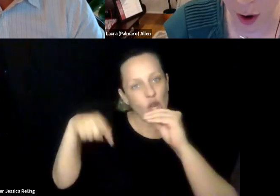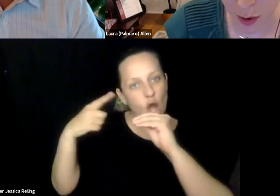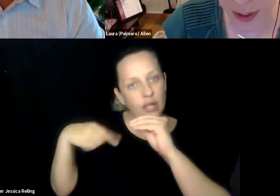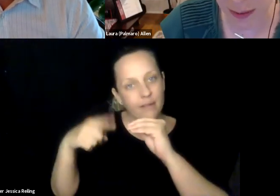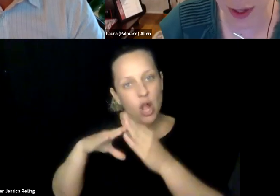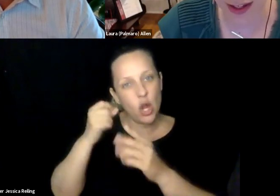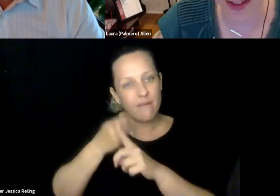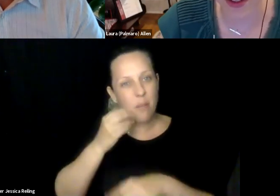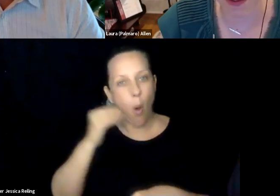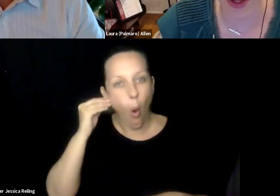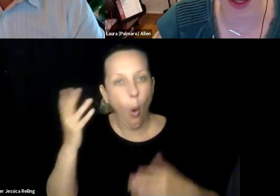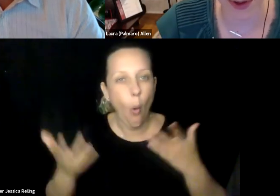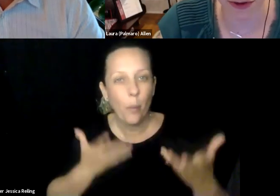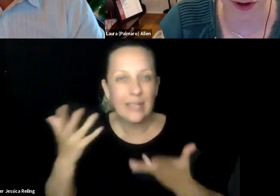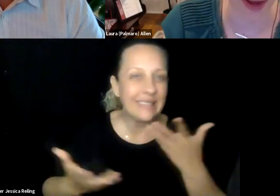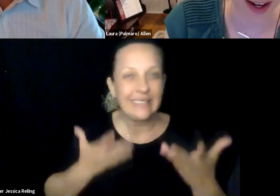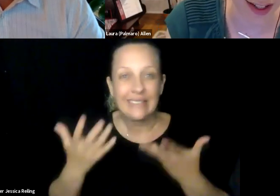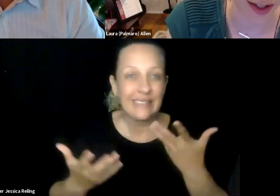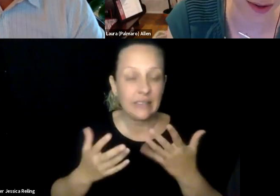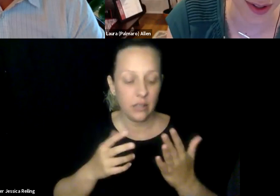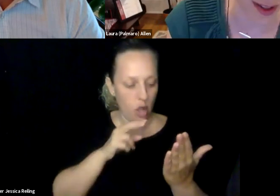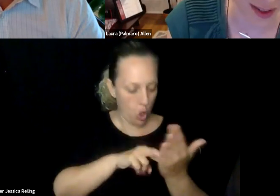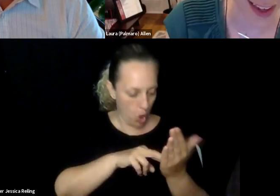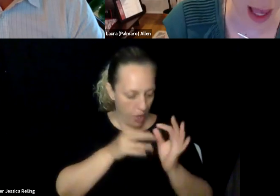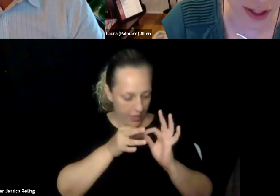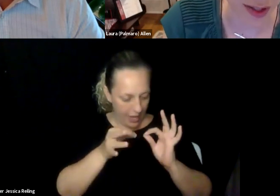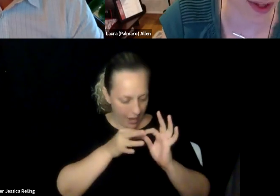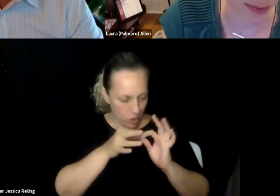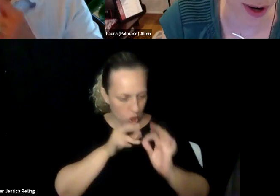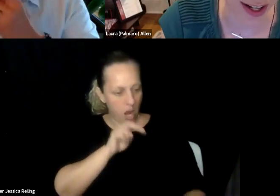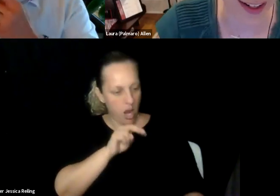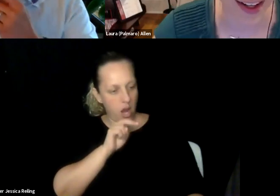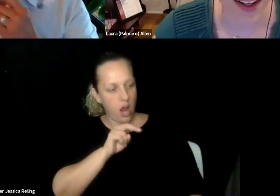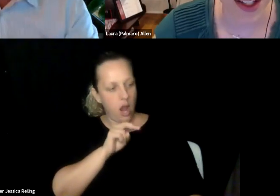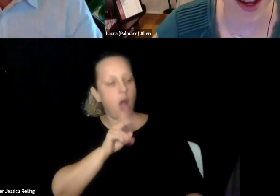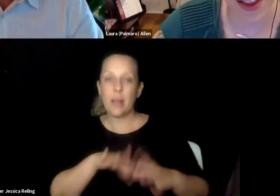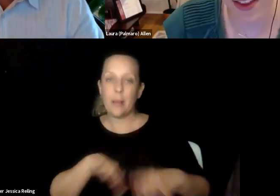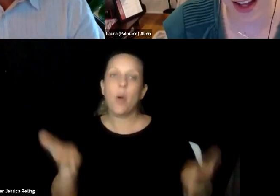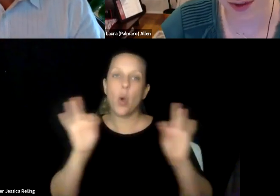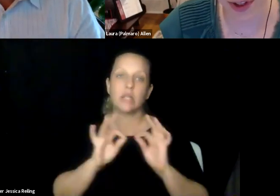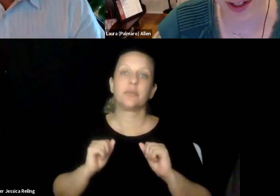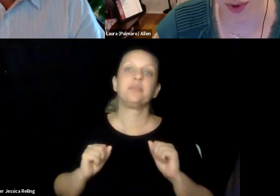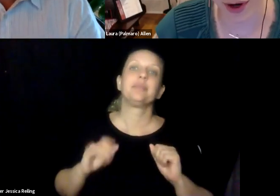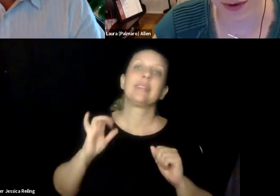second language, or students who have maybe they're not in the best connectivity from learning from home in some cases and being able to refer